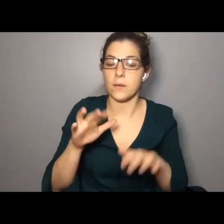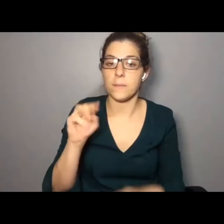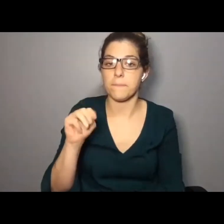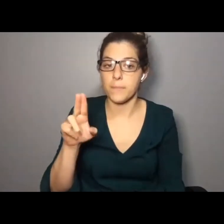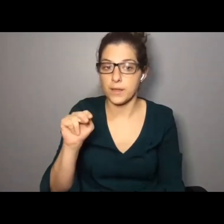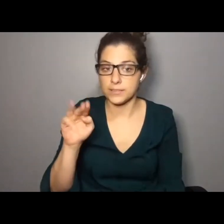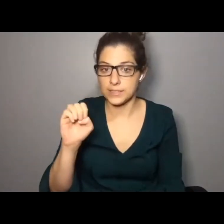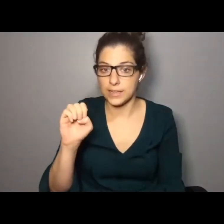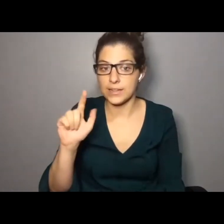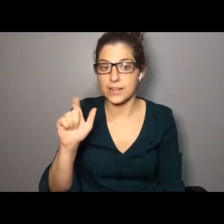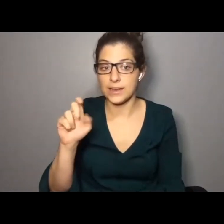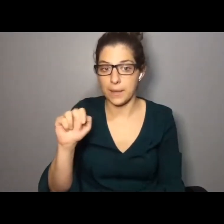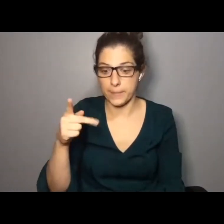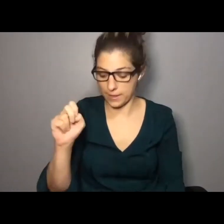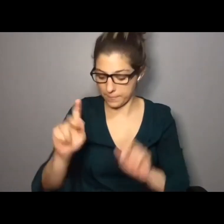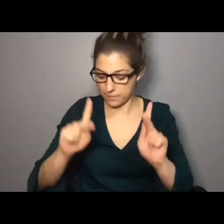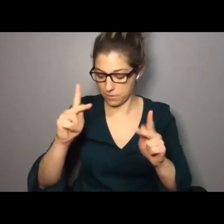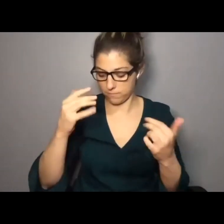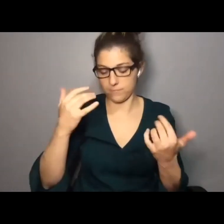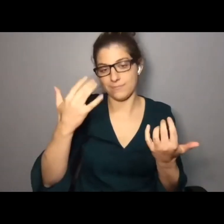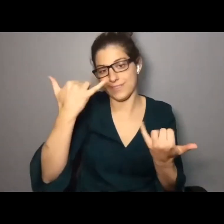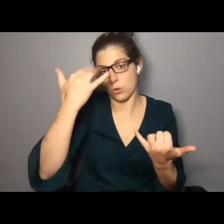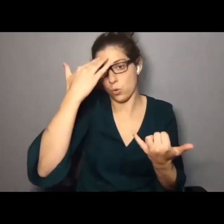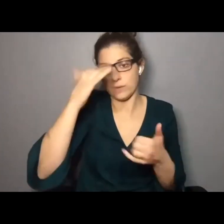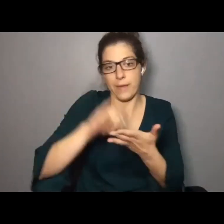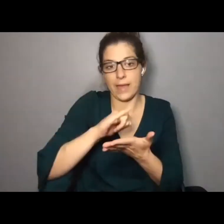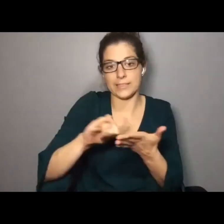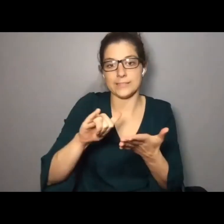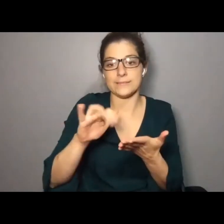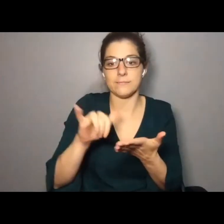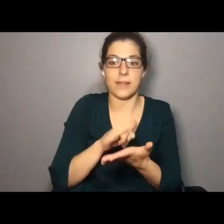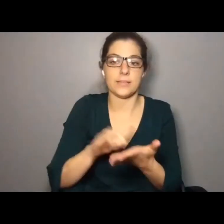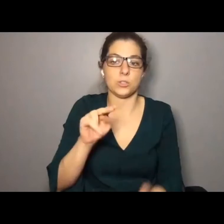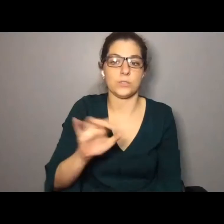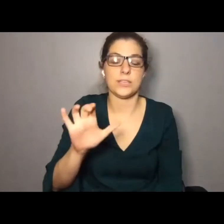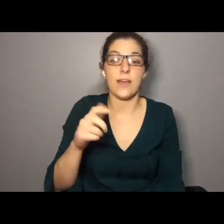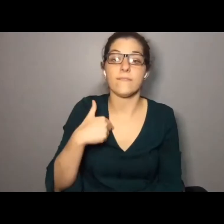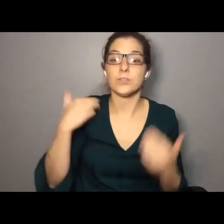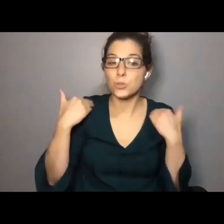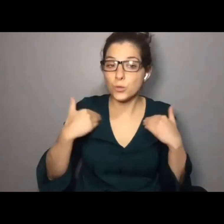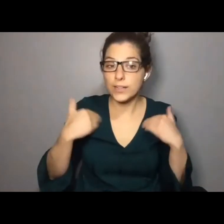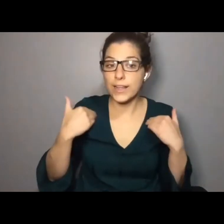land of the Munsee Lenape People, today known as Manhattan, New York. And I have shoulder-length-ish